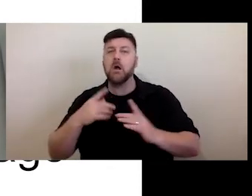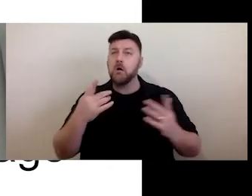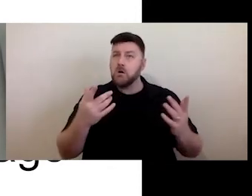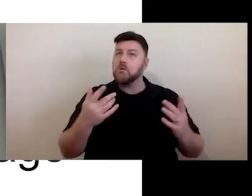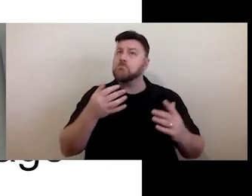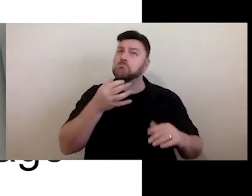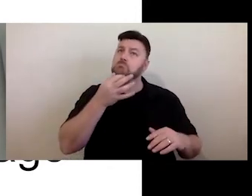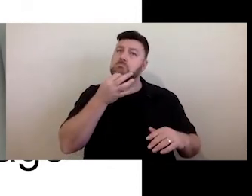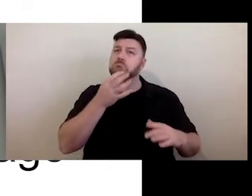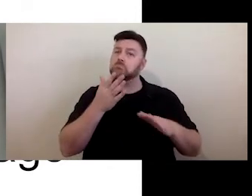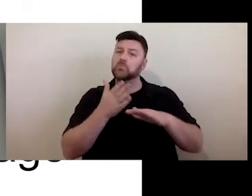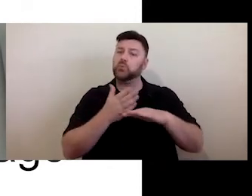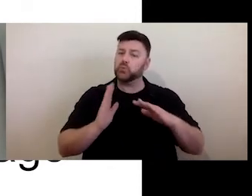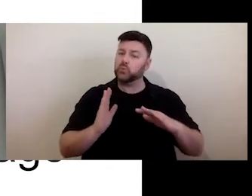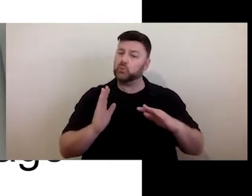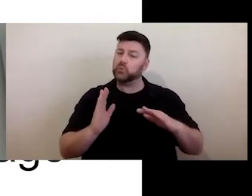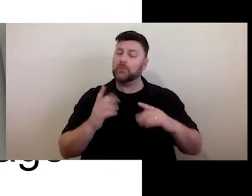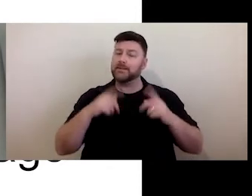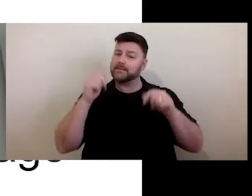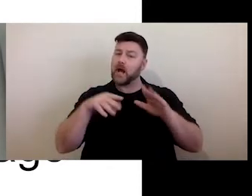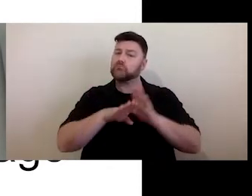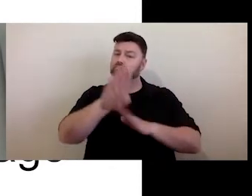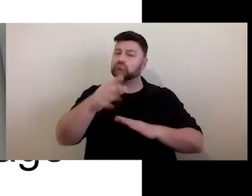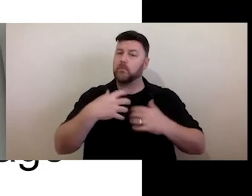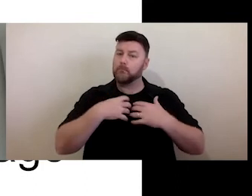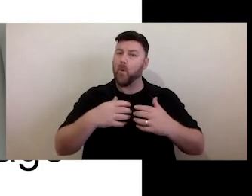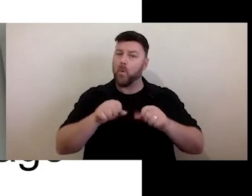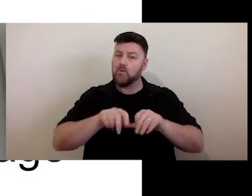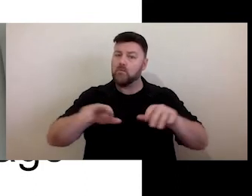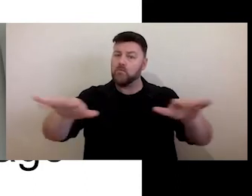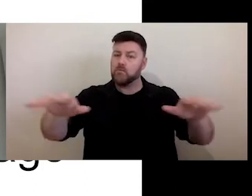sort of really taken off at the moment. What are easy read and